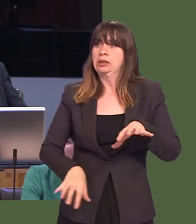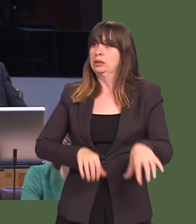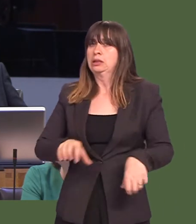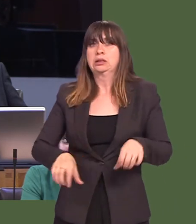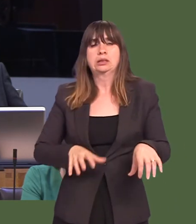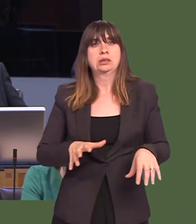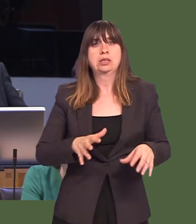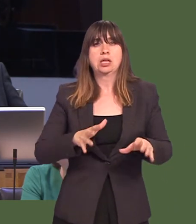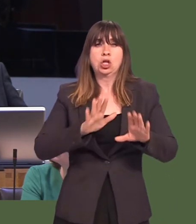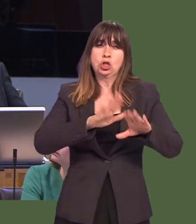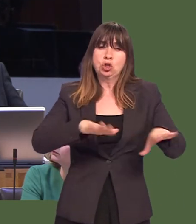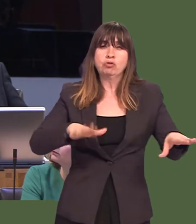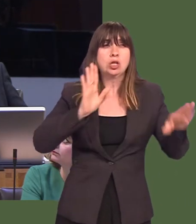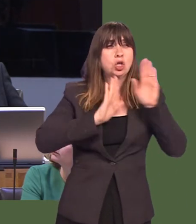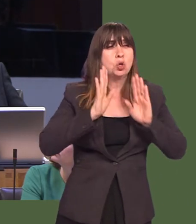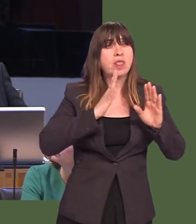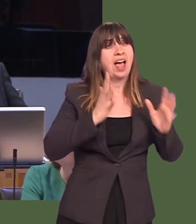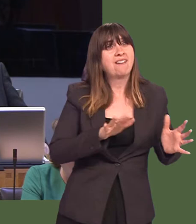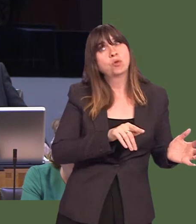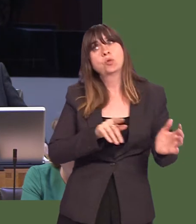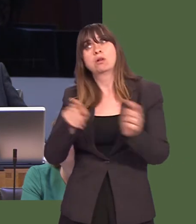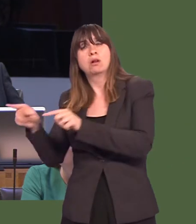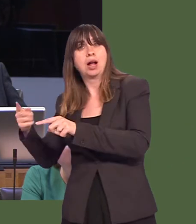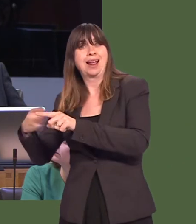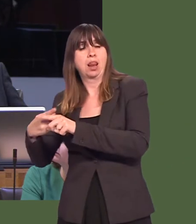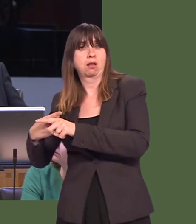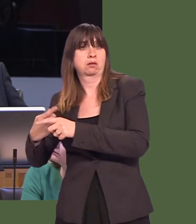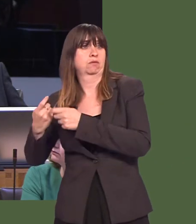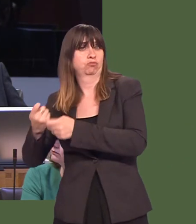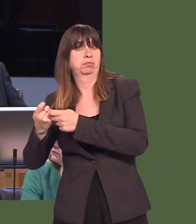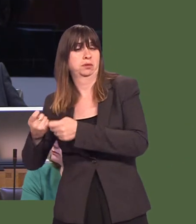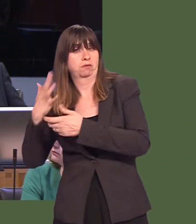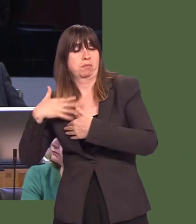There are dozens of children and young people who are sent to England for treatment, and